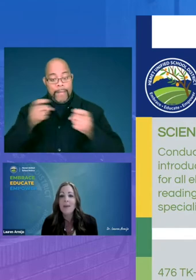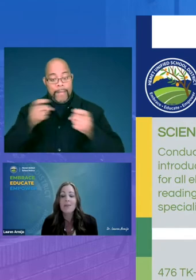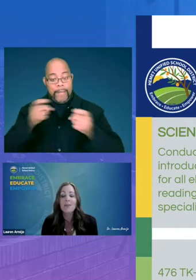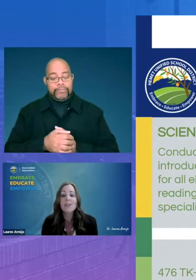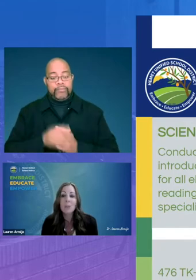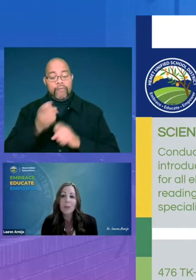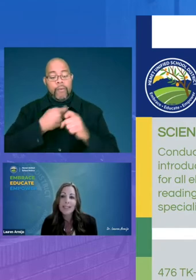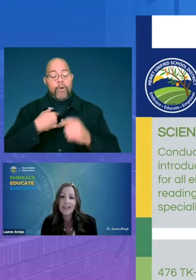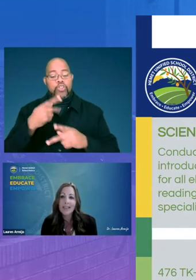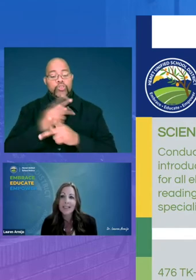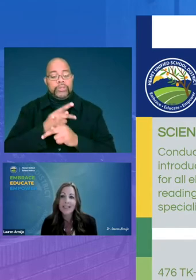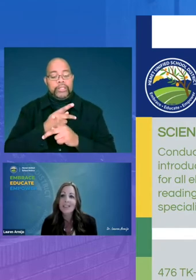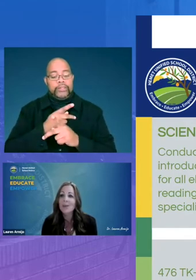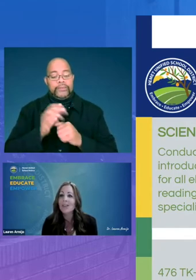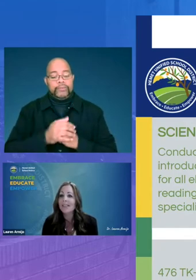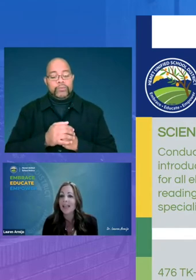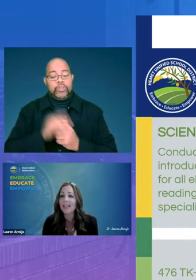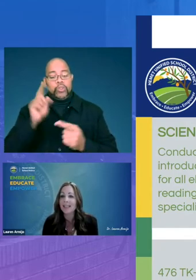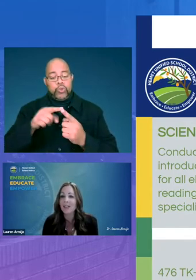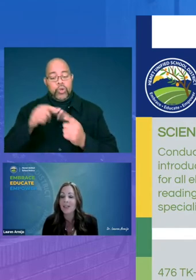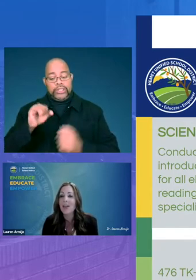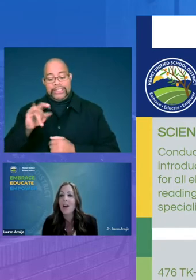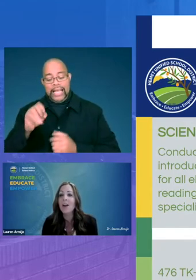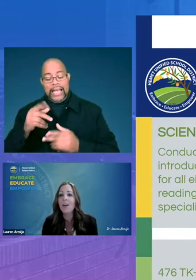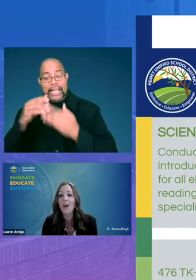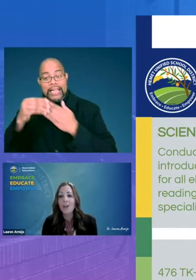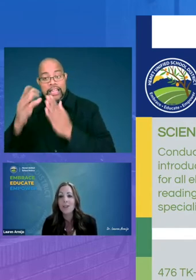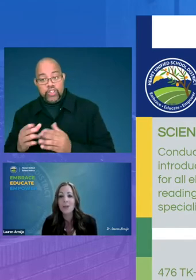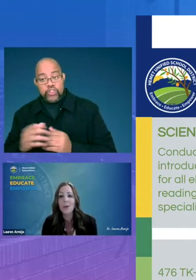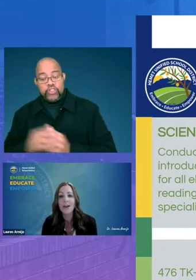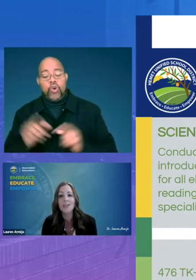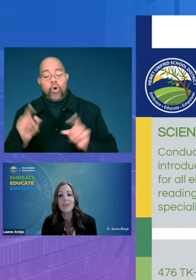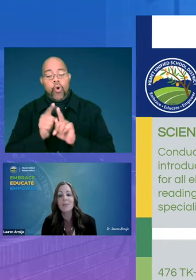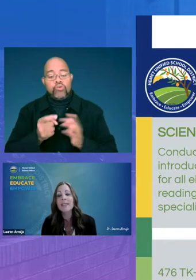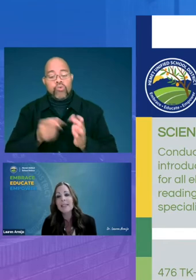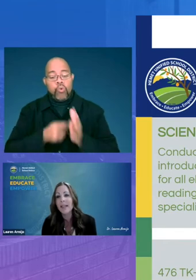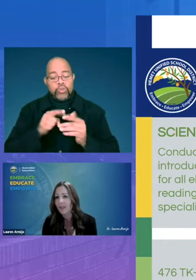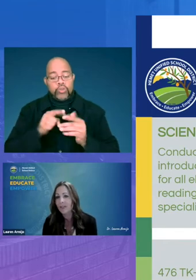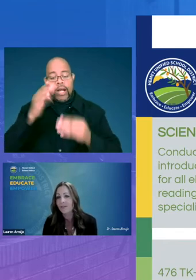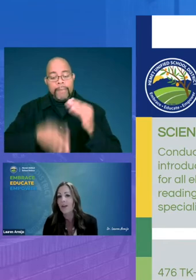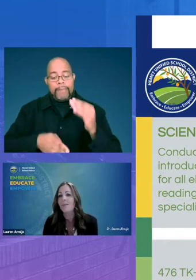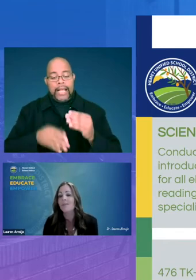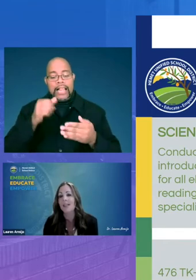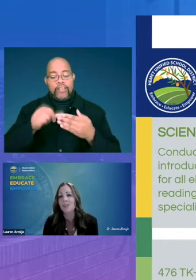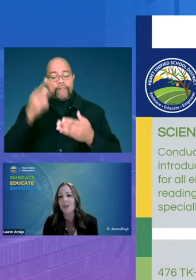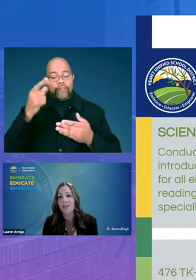our superintendent to our site leaders are also required to complete letters for administrators